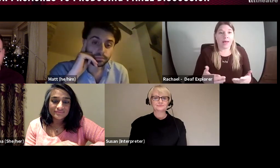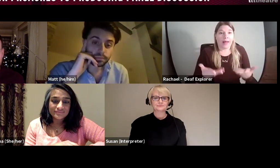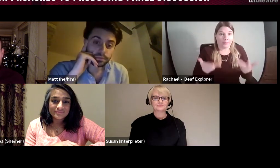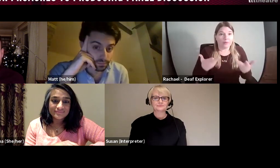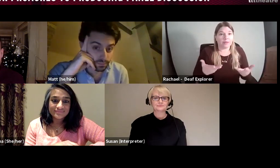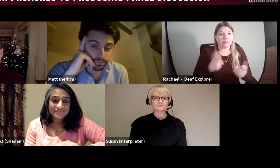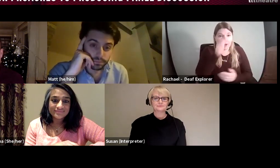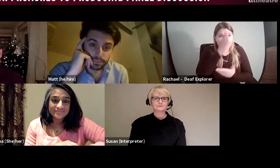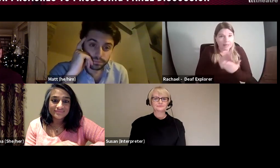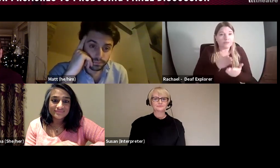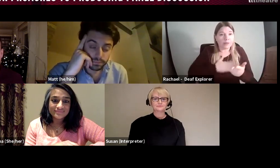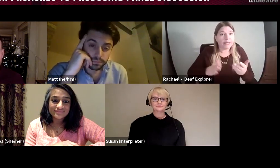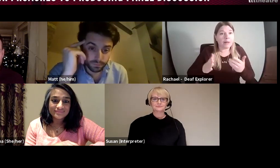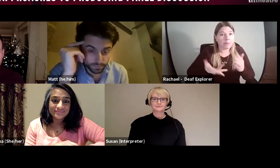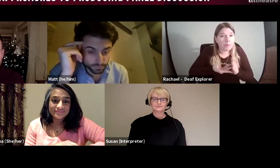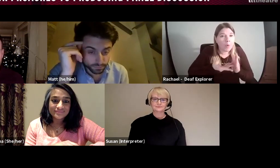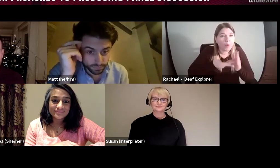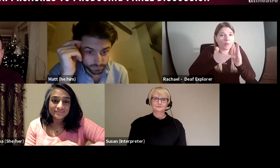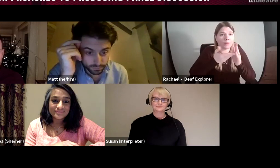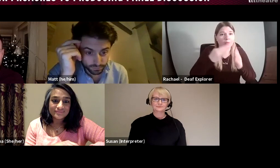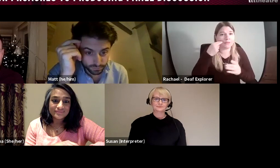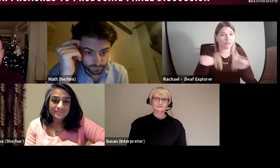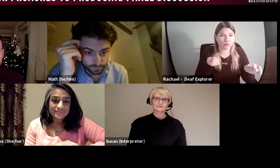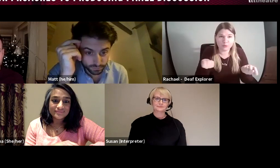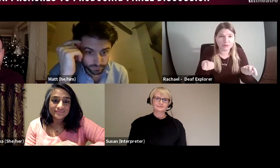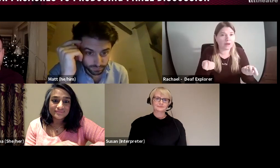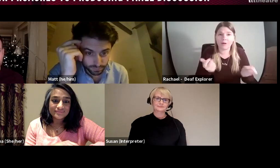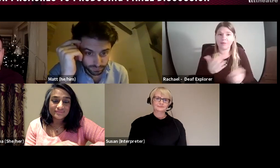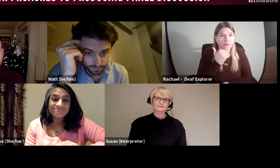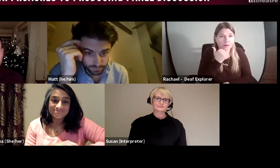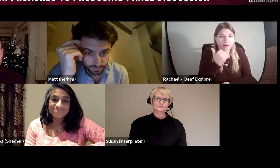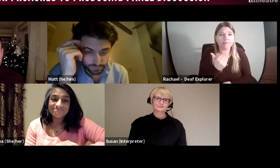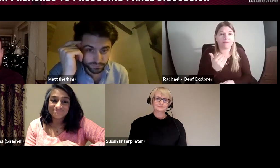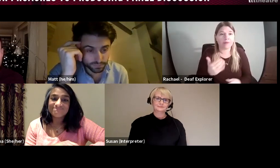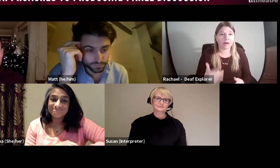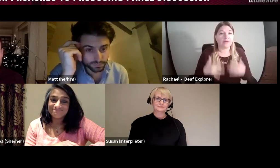Yes. Absolutely. I am happy to answer that, but I think absolutely we need more deaf